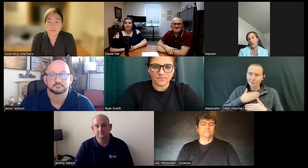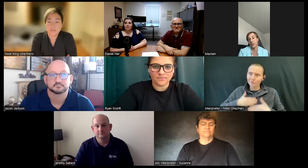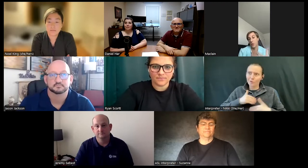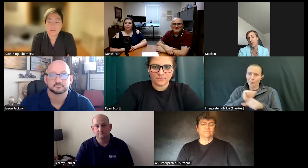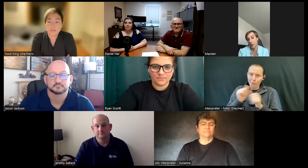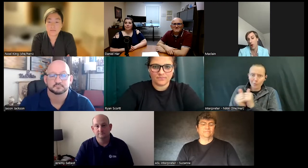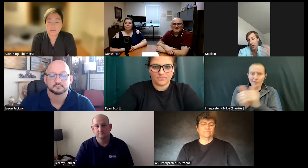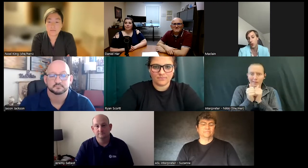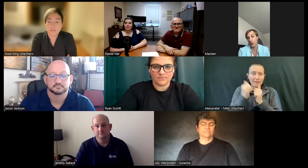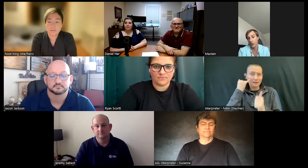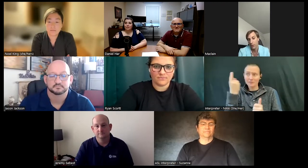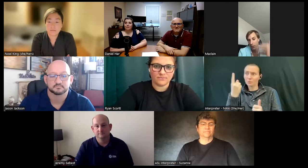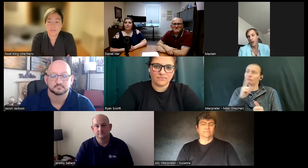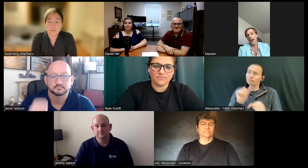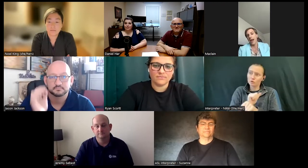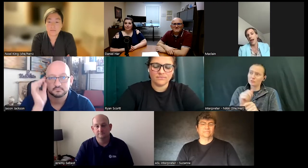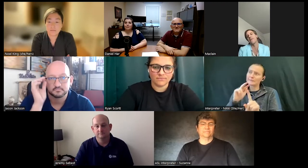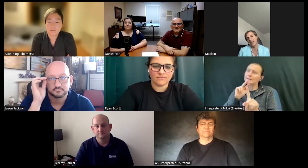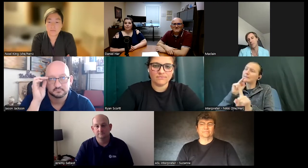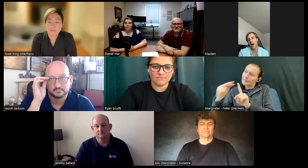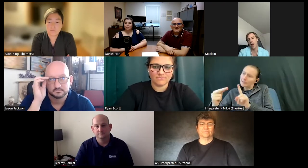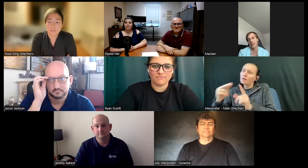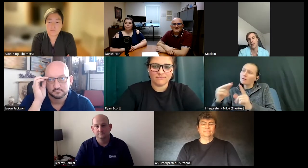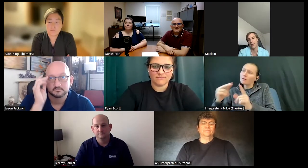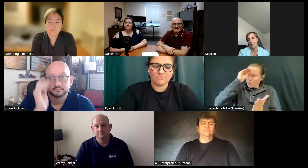actually just wants to solve and learn and make more effective products not